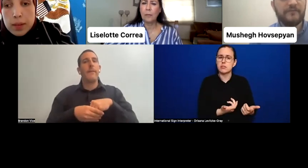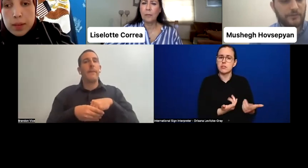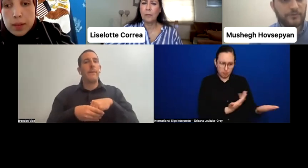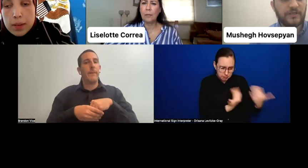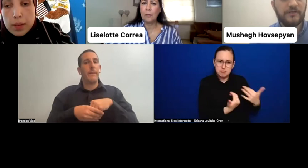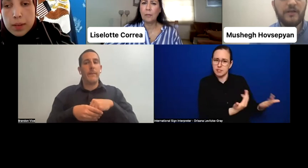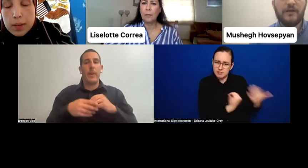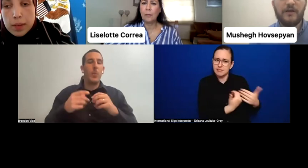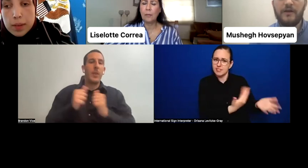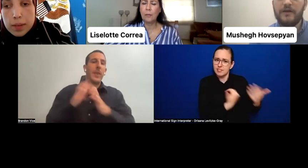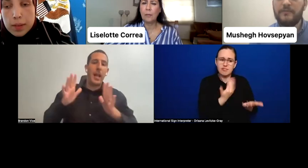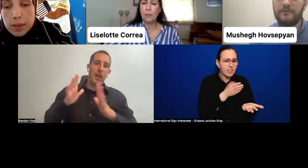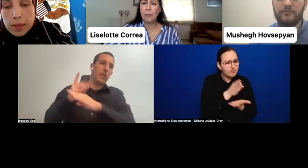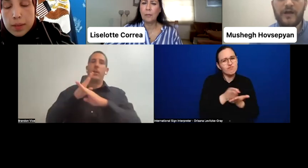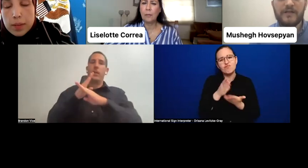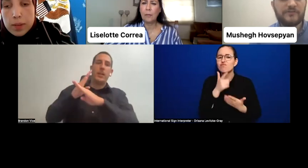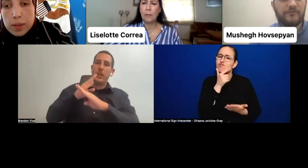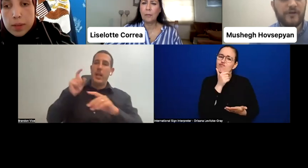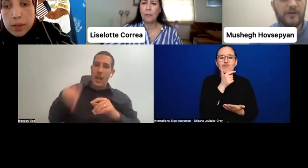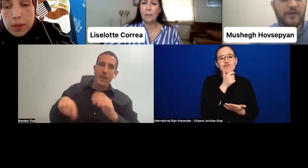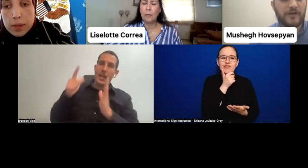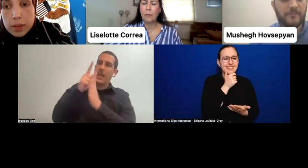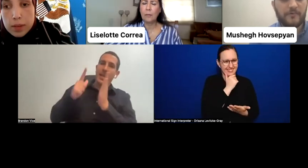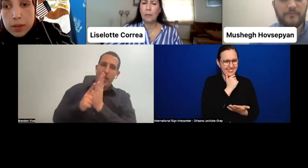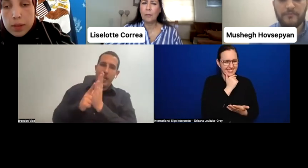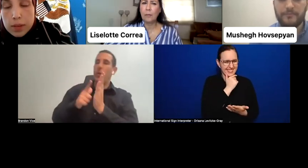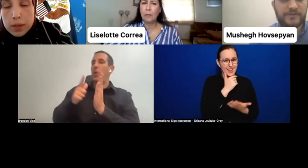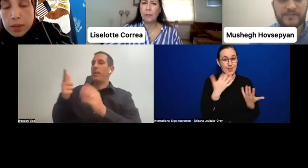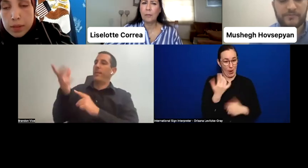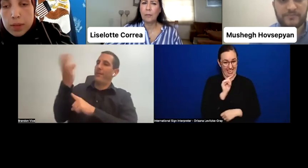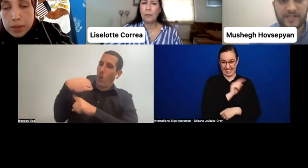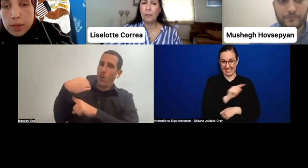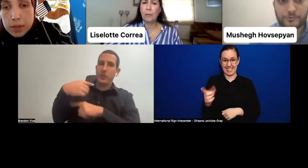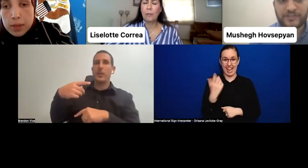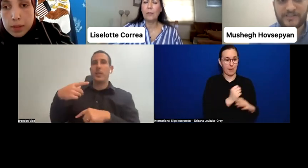including the rights of persons with psychosocial disabilities.